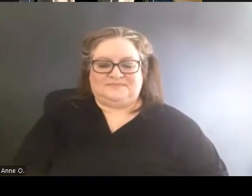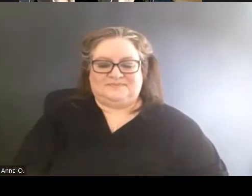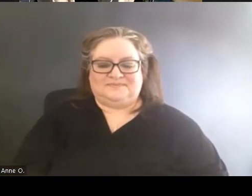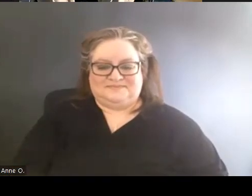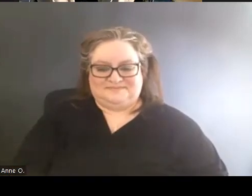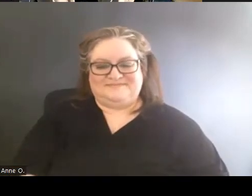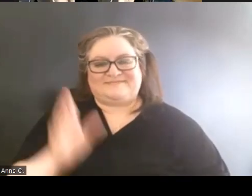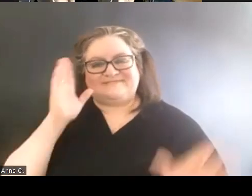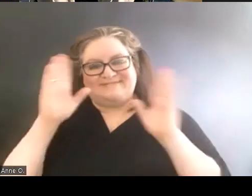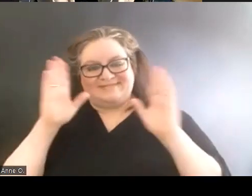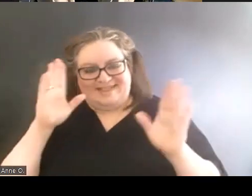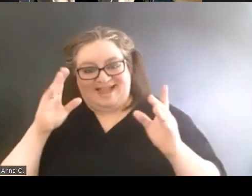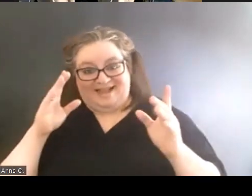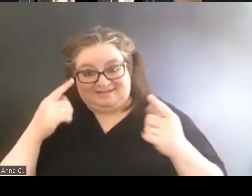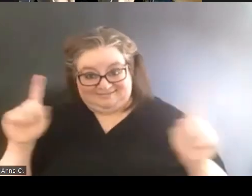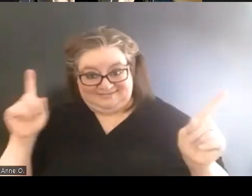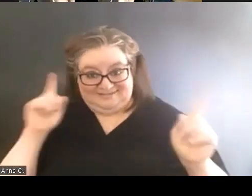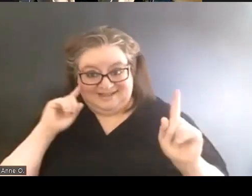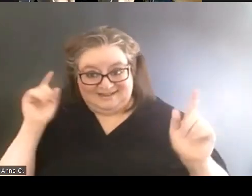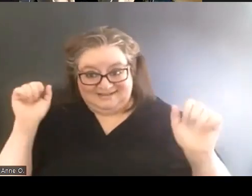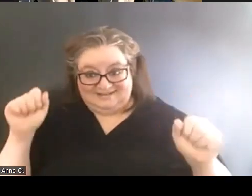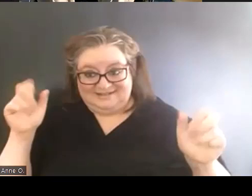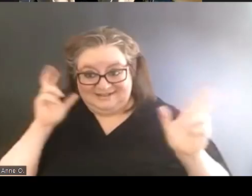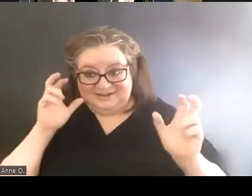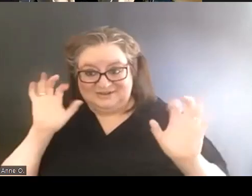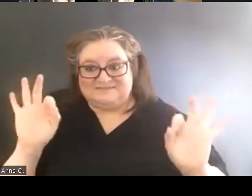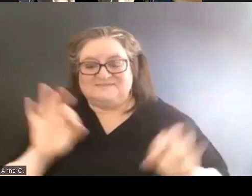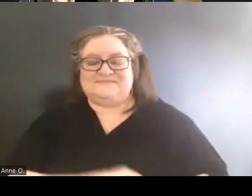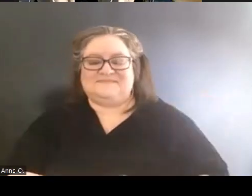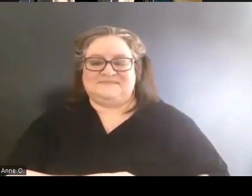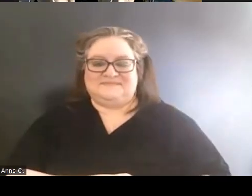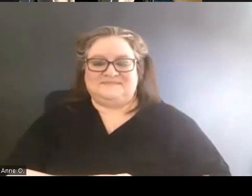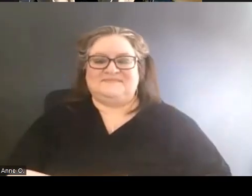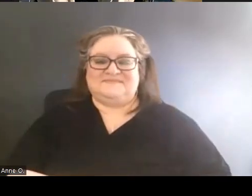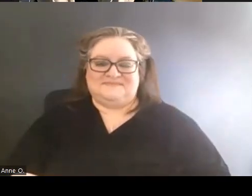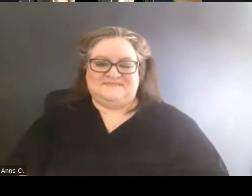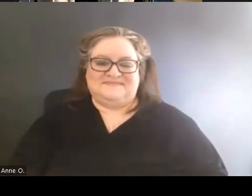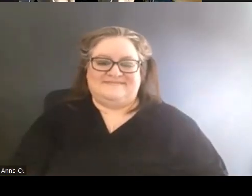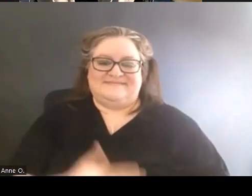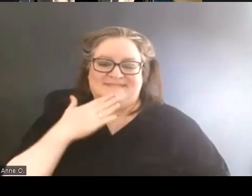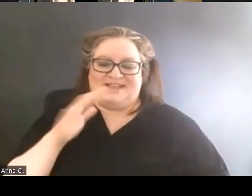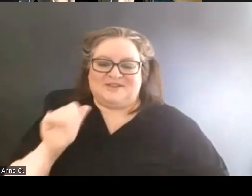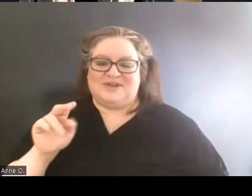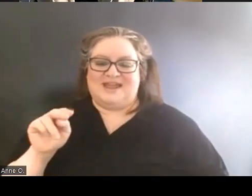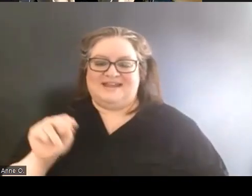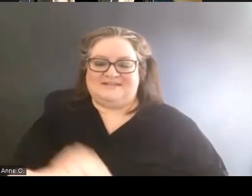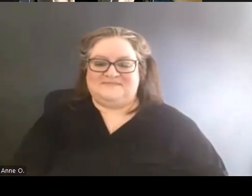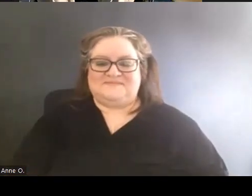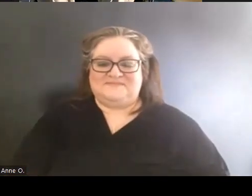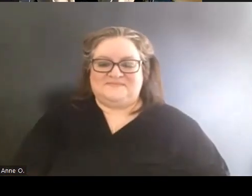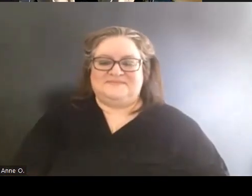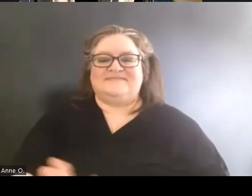Hi, am I coming through? You are currently audible. Okay. - Thank you Ann. Perfect, thank you so much.